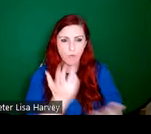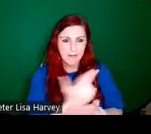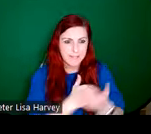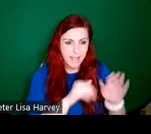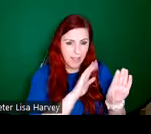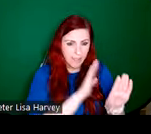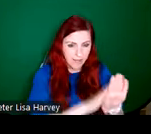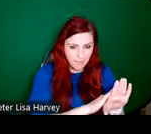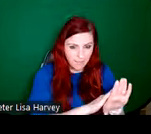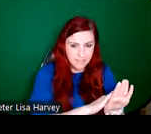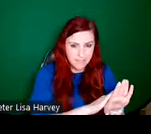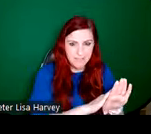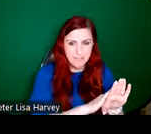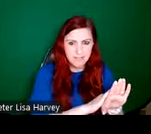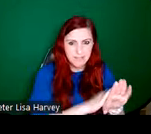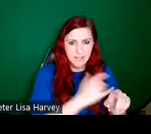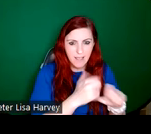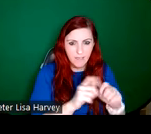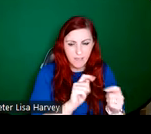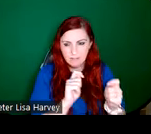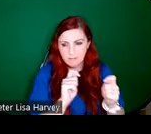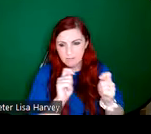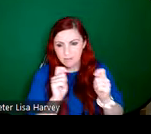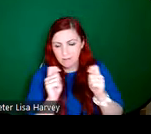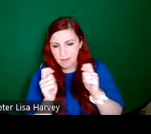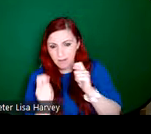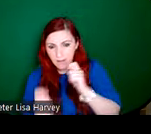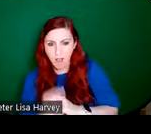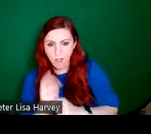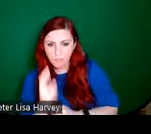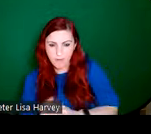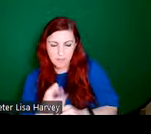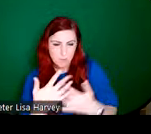Harry Clarke's extraordinary original stained glass windows. Harry Clarke